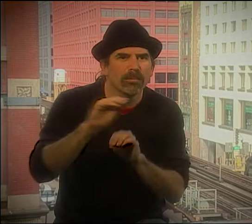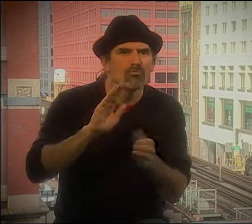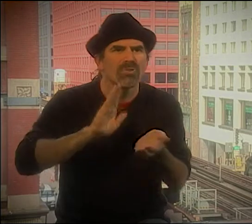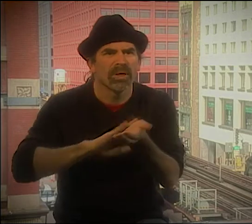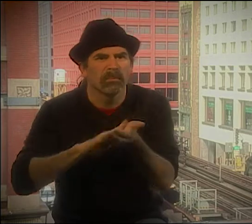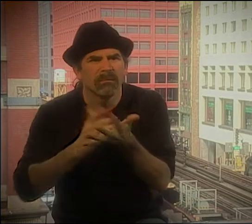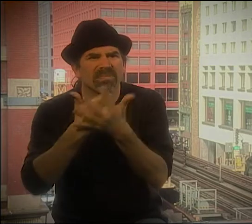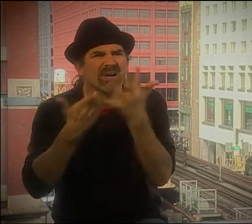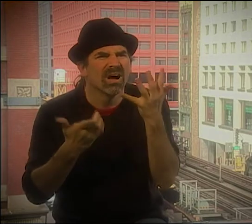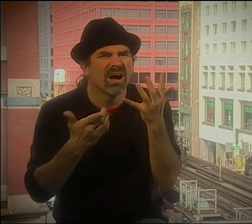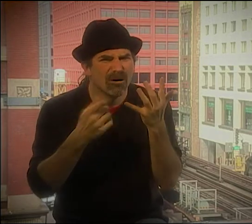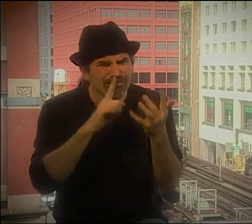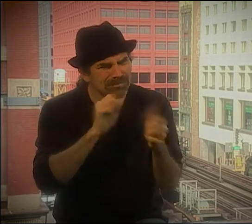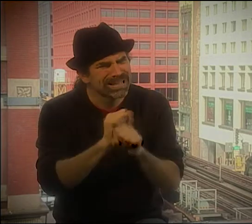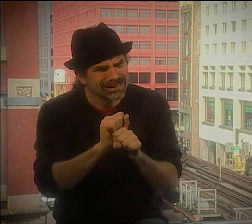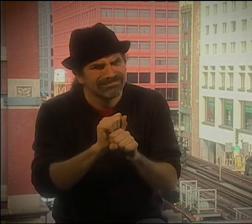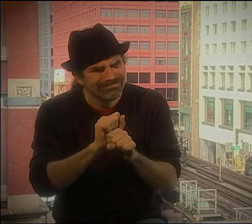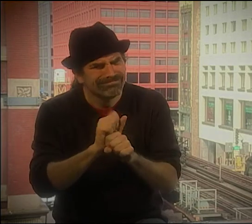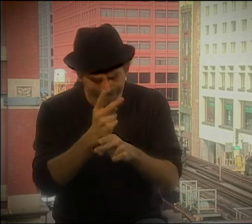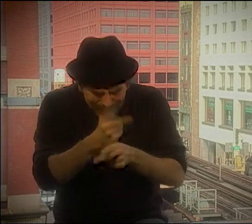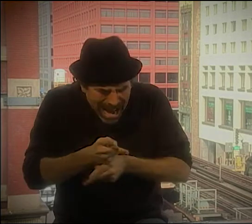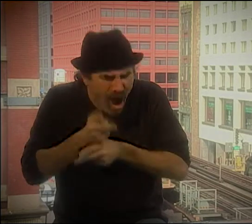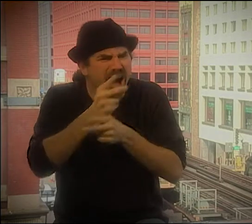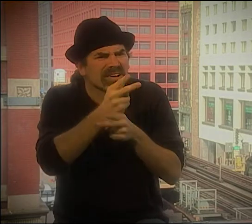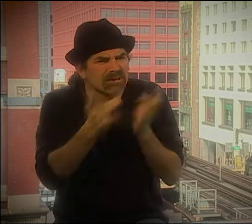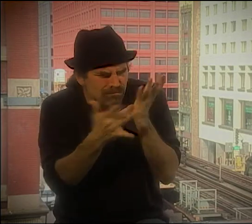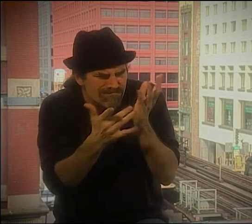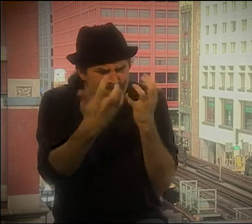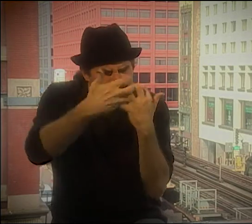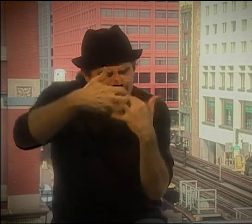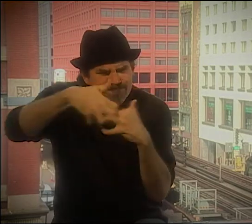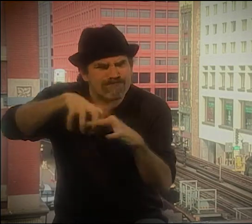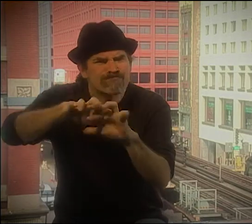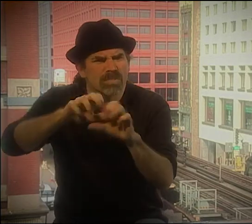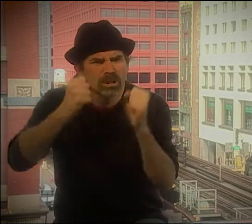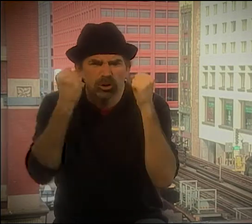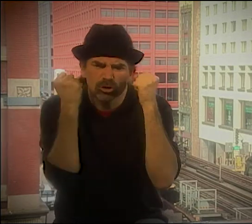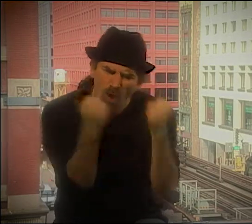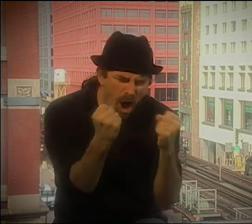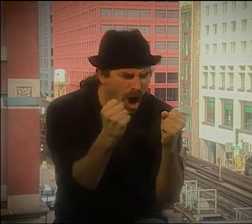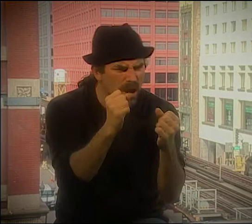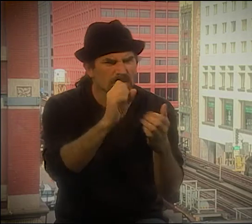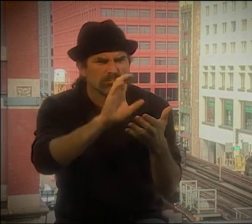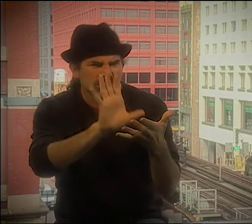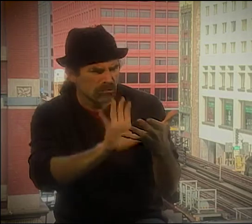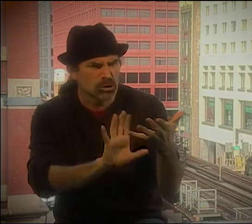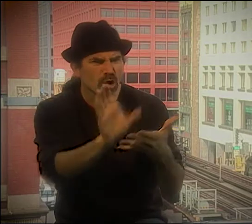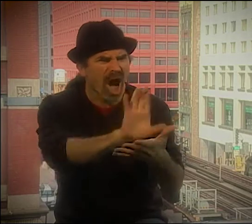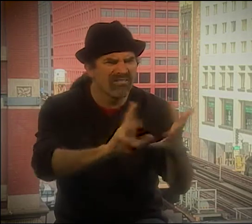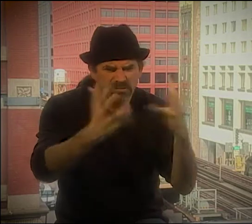I WATCH IT NOW AND I GO, "I ENJOY IT MUCH MORE THAN BEFORE, A LOT MORE THAN BACK WHEN I FIRST SAW IT."